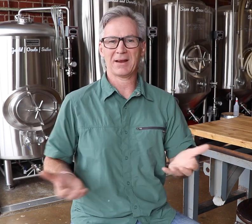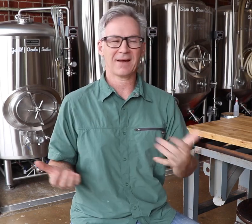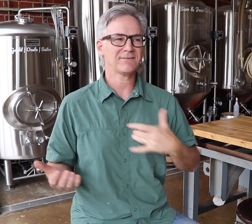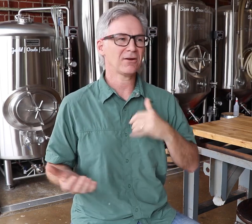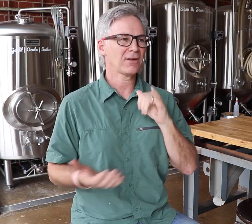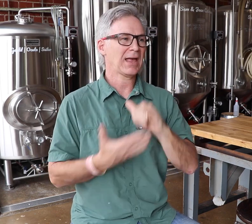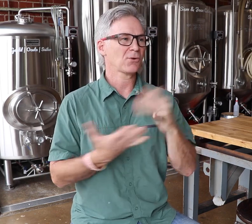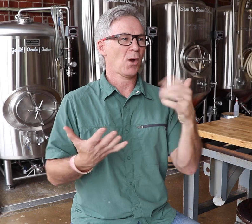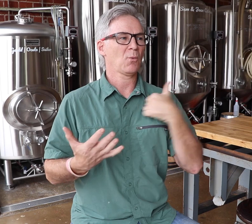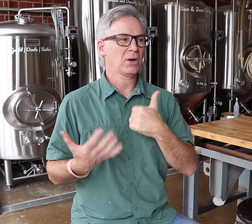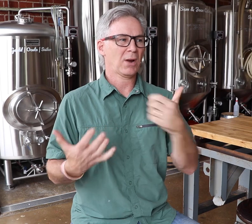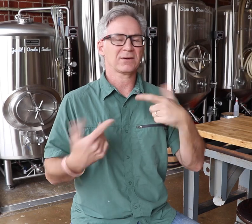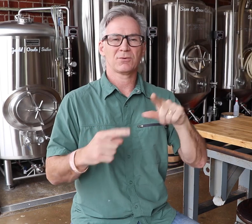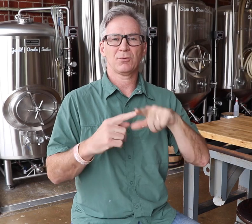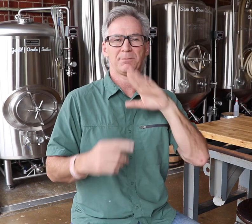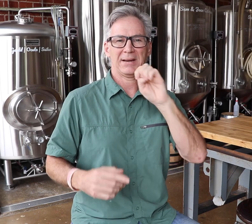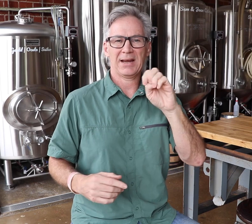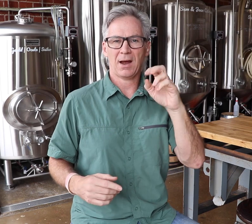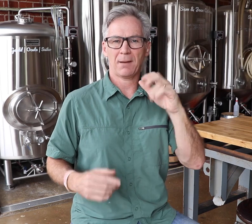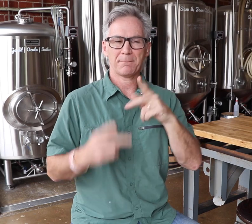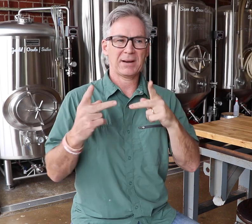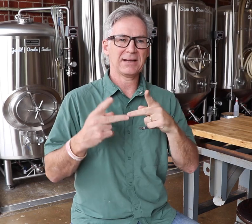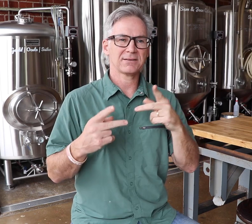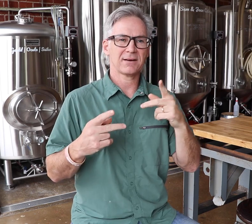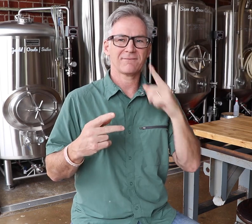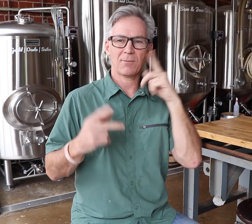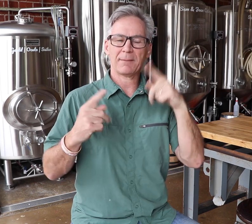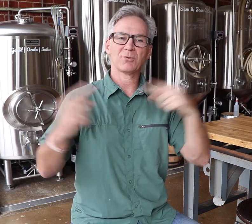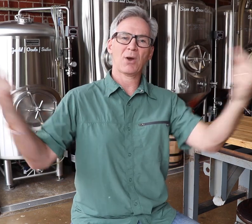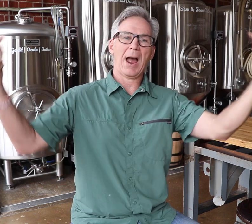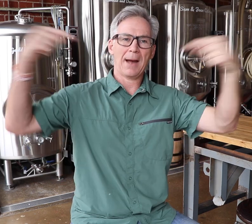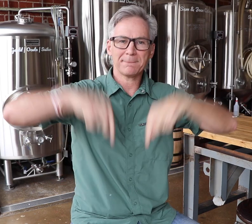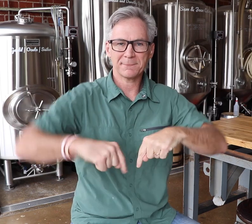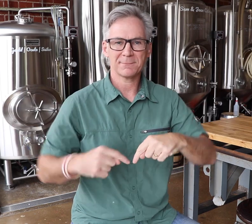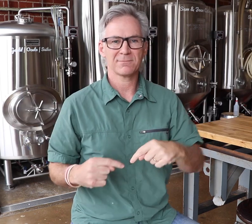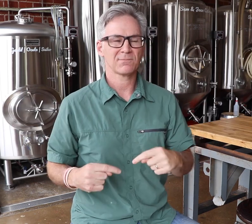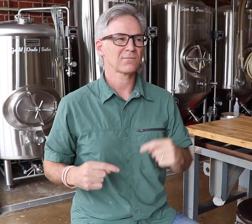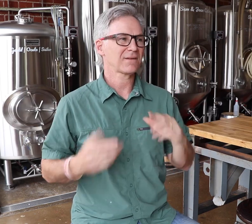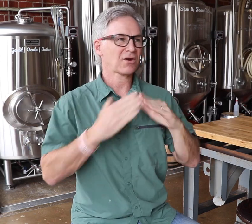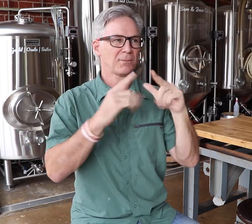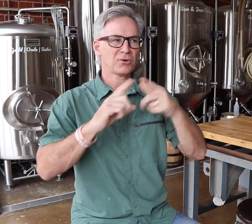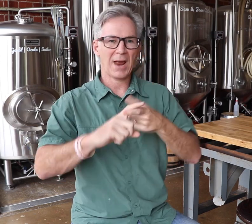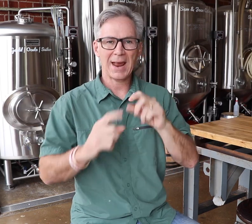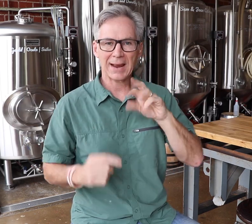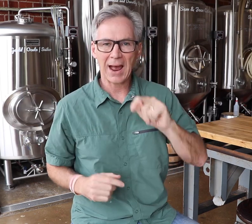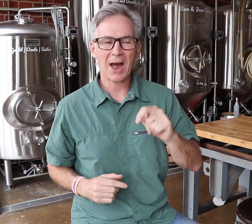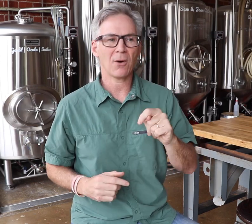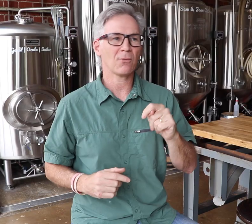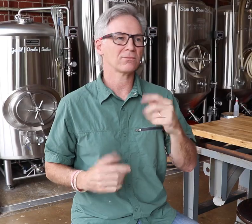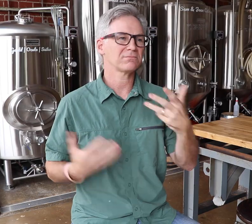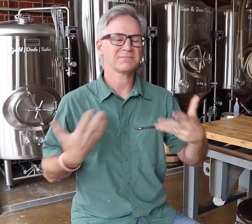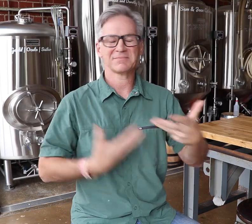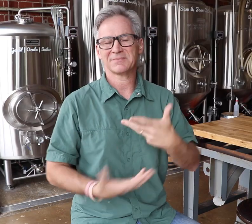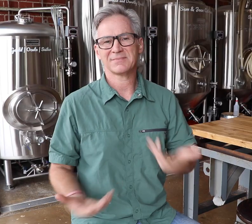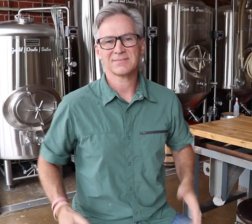We want this to be a place where people can gather and just hang out with our community.